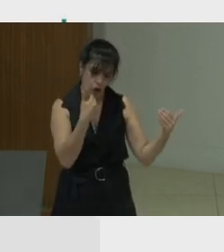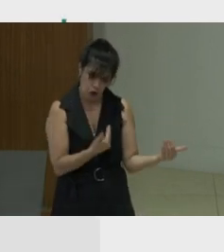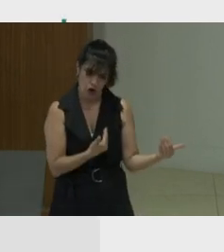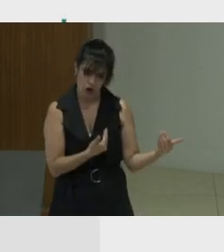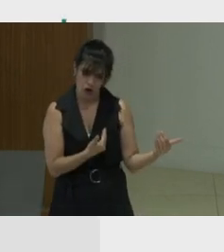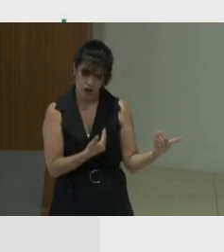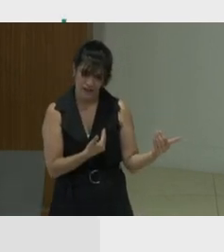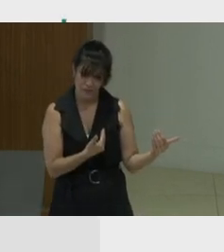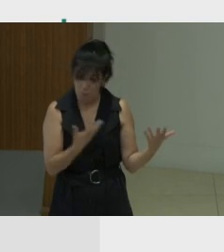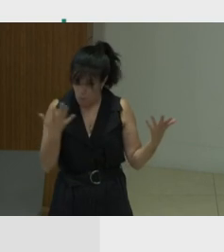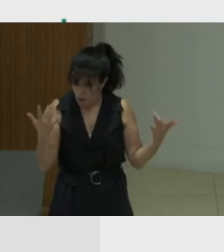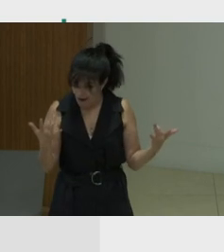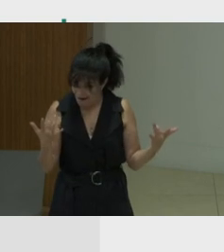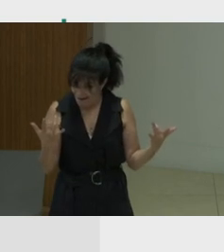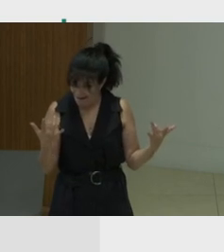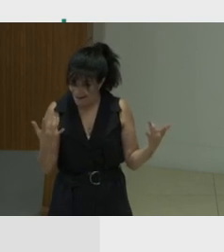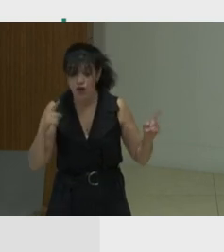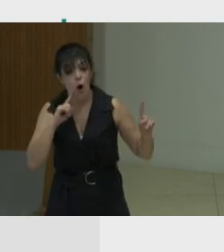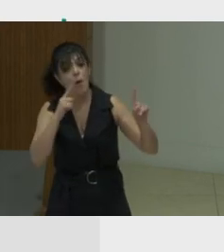because at the end of the day, your mission is idealized.